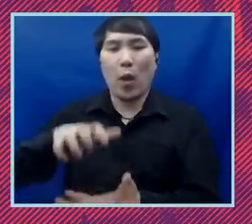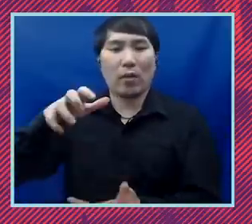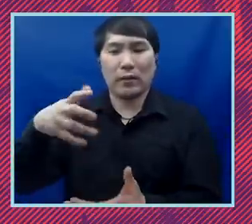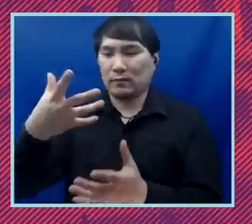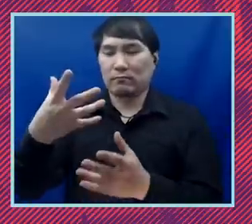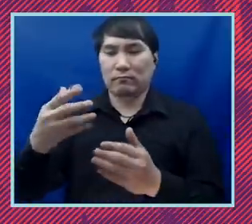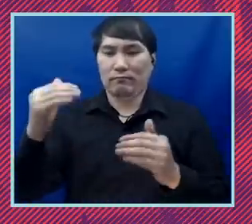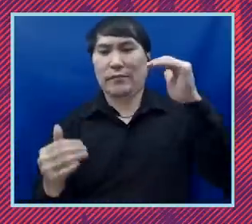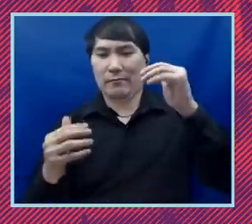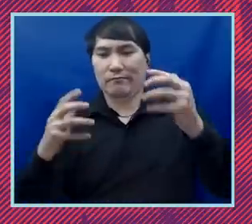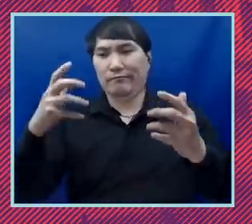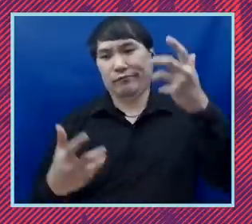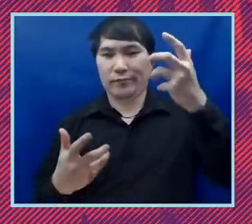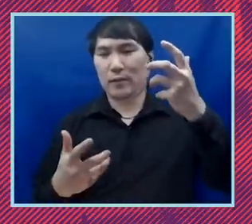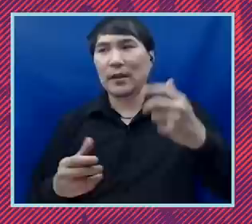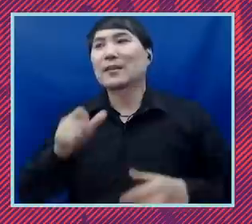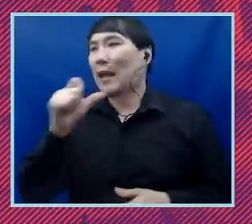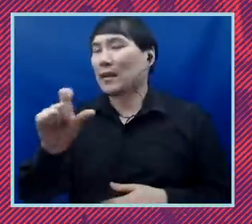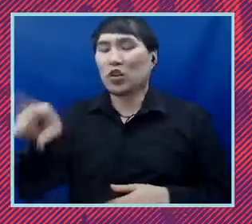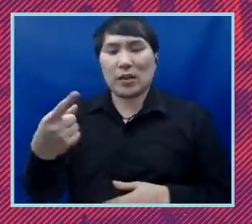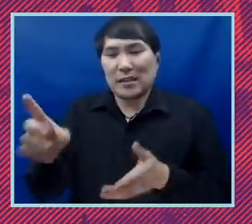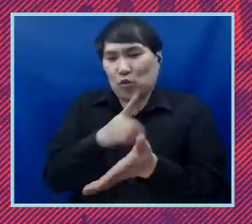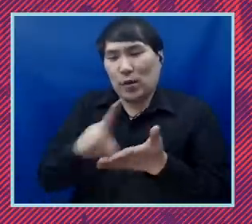freedom of speech or freedom from discrimination, but we're actually talking about